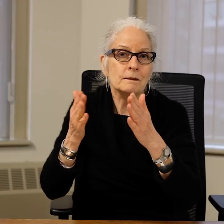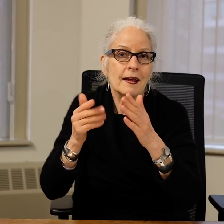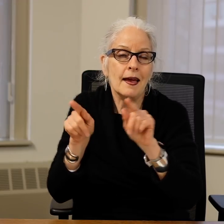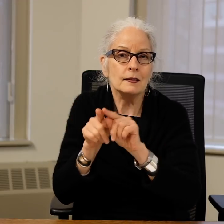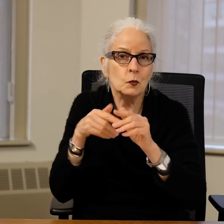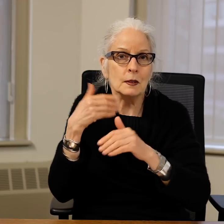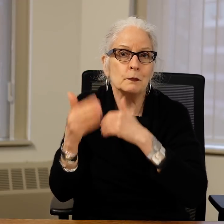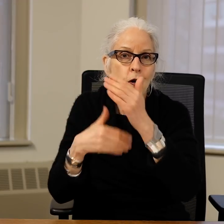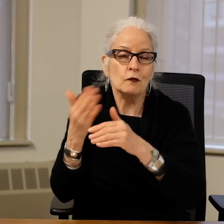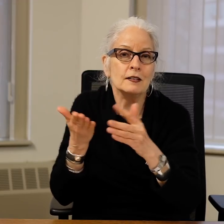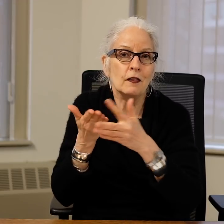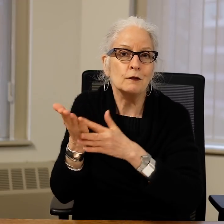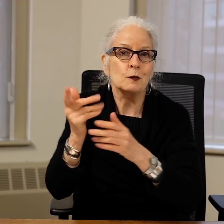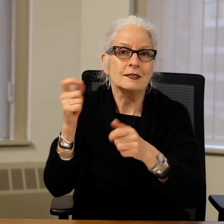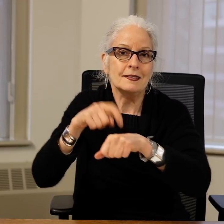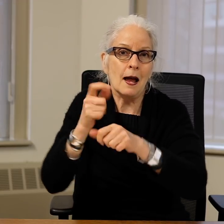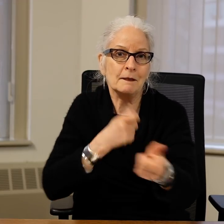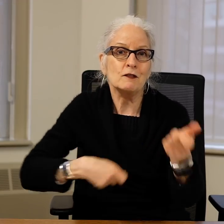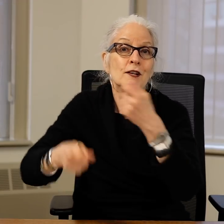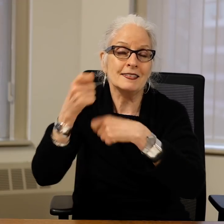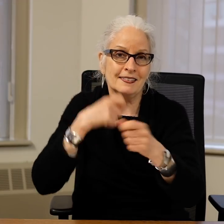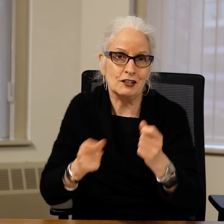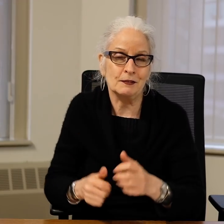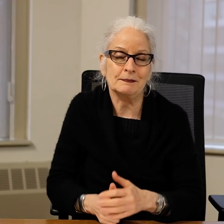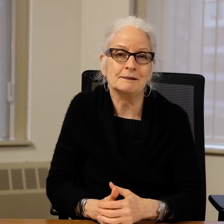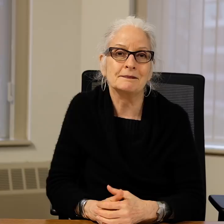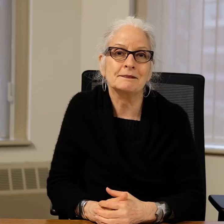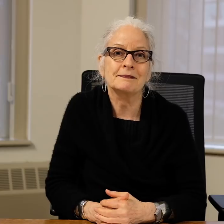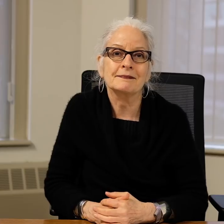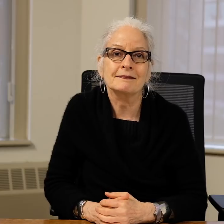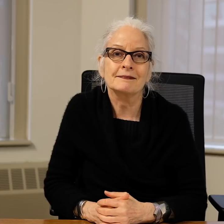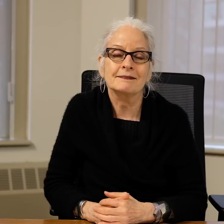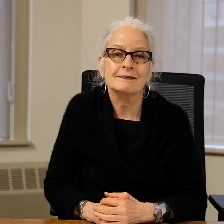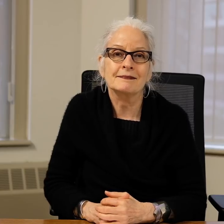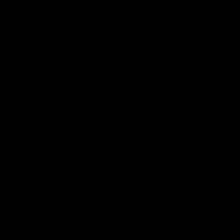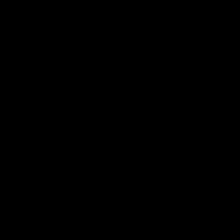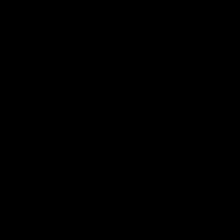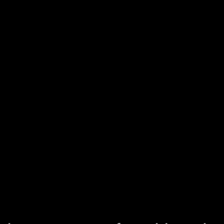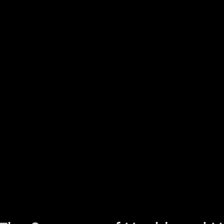I look forward to keeping you informed as we progress through this time of transition.